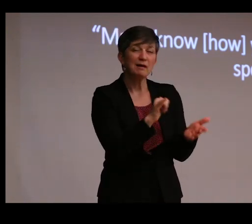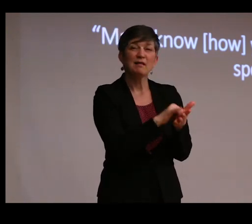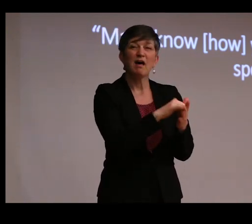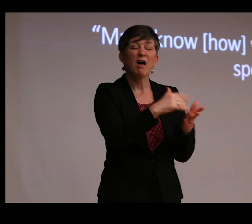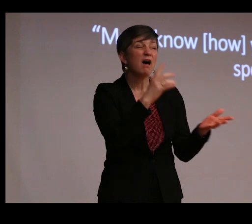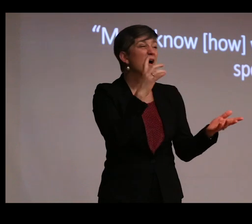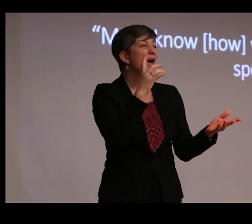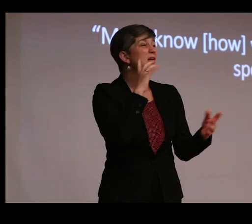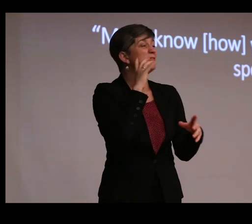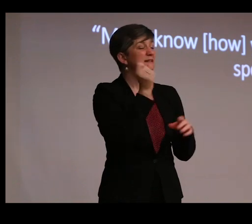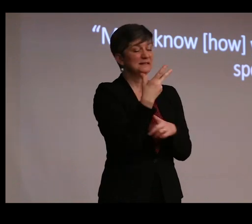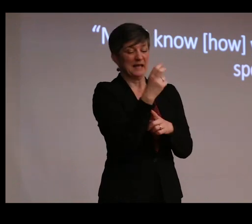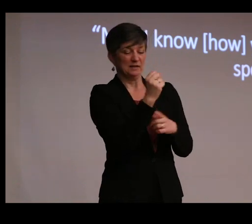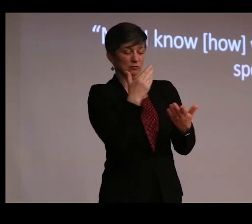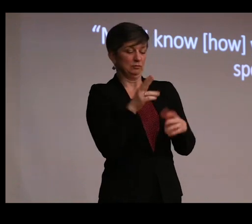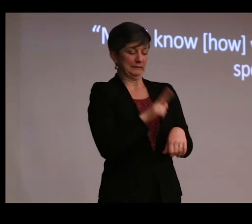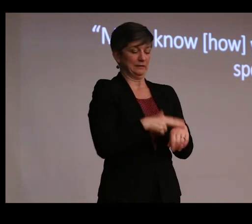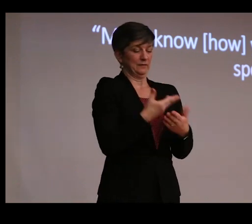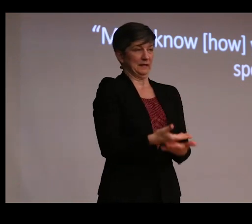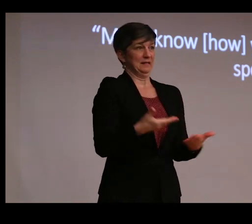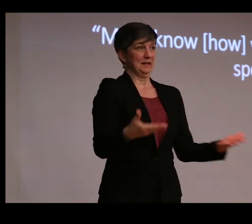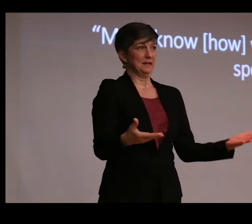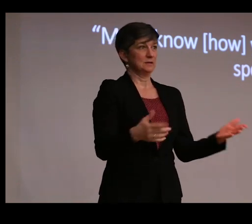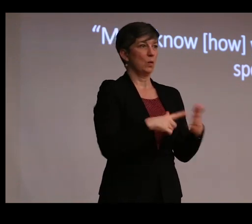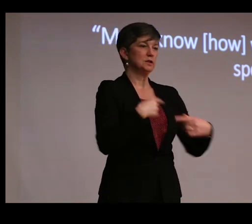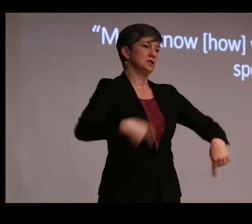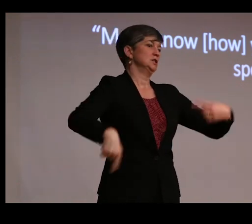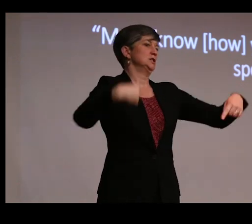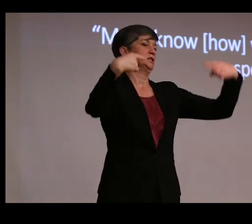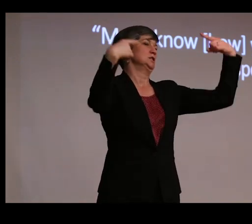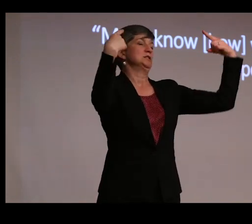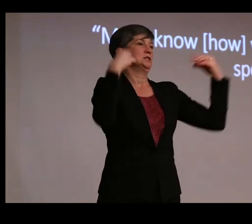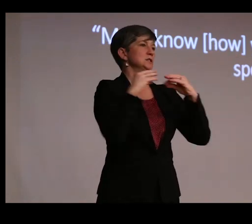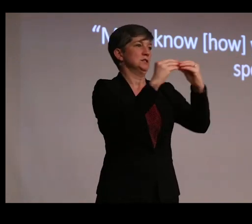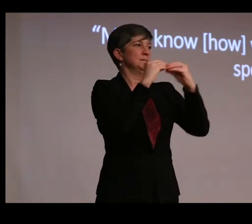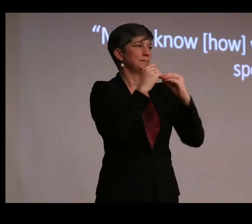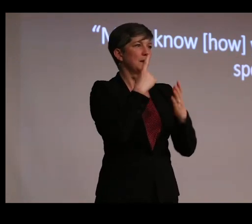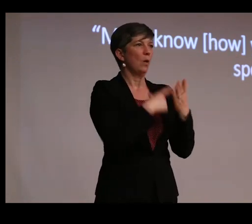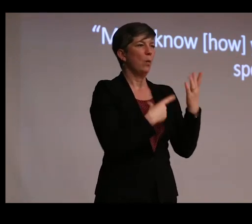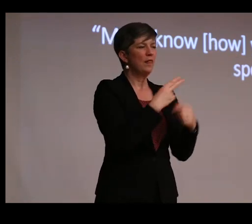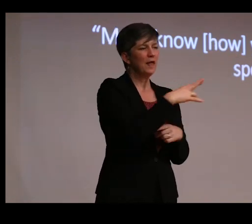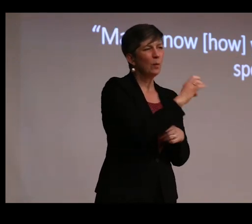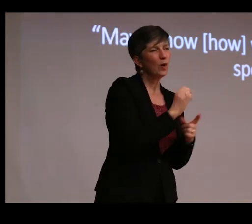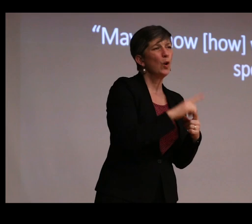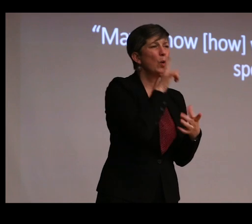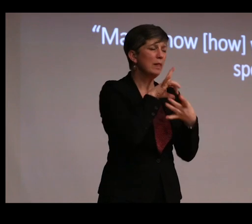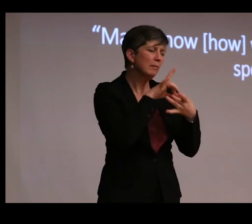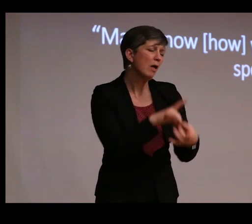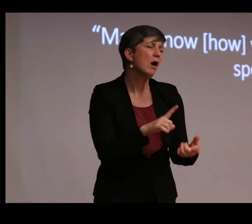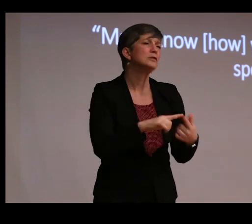or status of these things was vigorously debated-- what they were, who they belong to, where they should be kept,